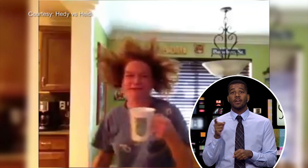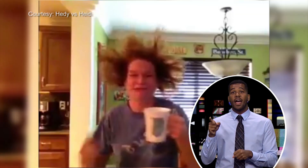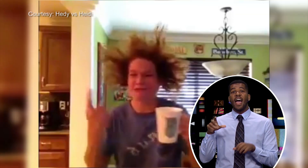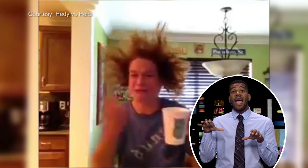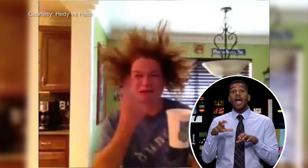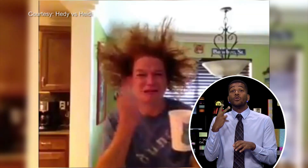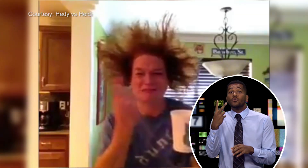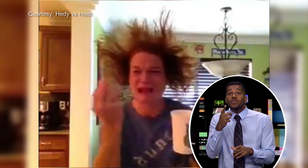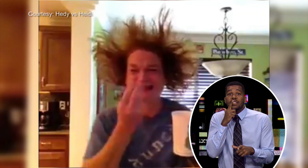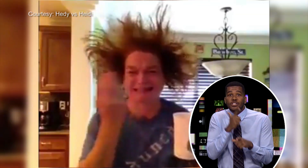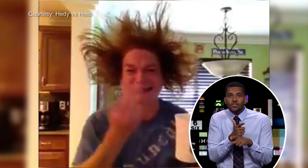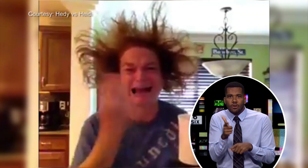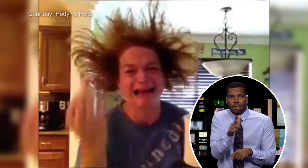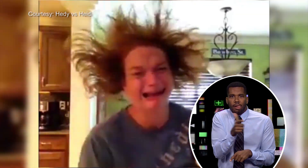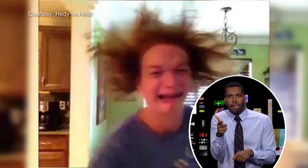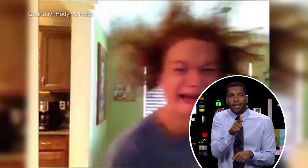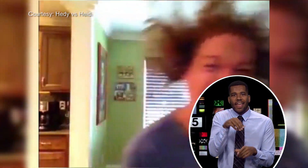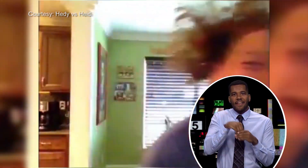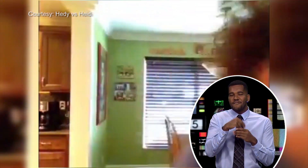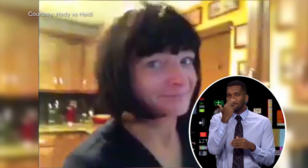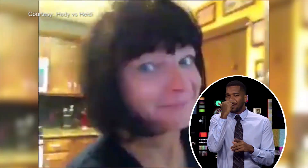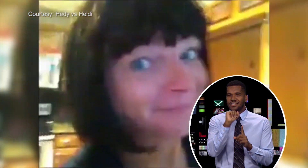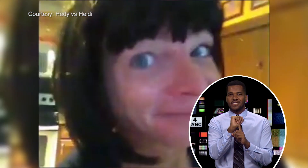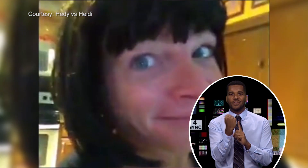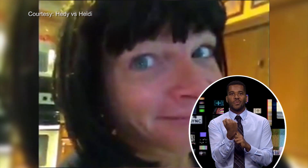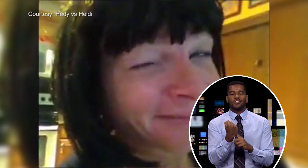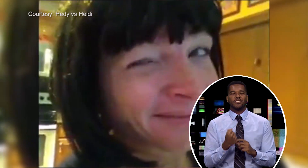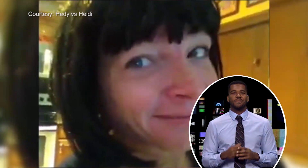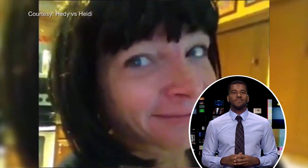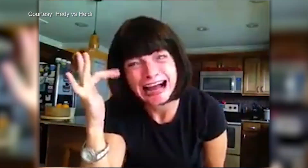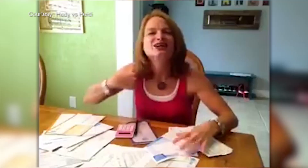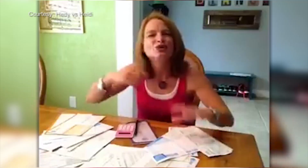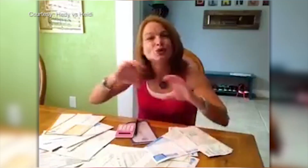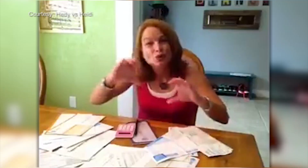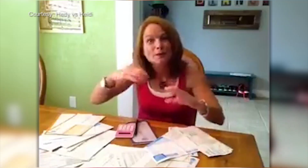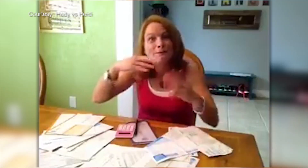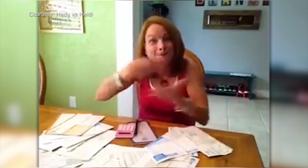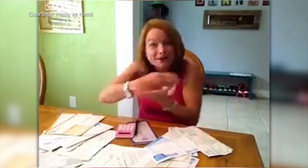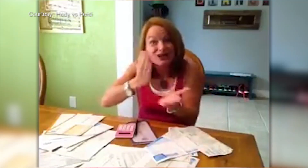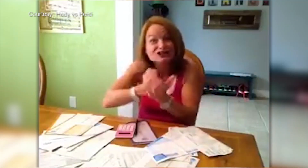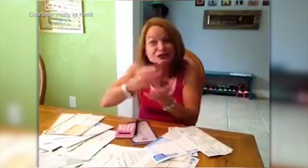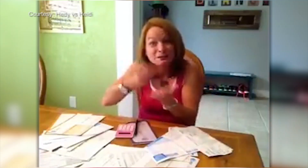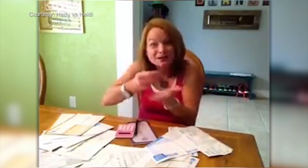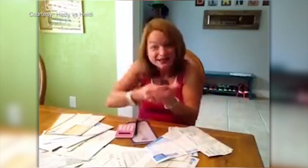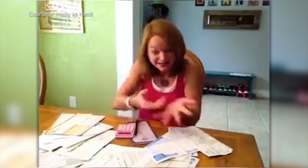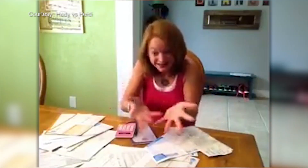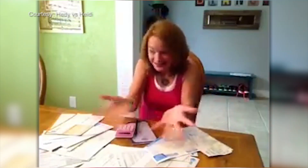sisters who end up in some funny situations. I’m cutting the money right now.